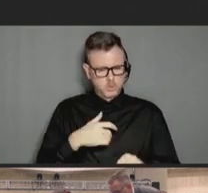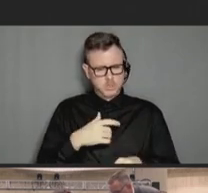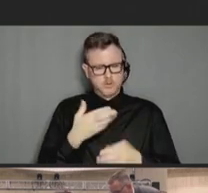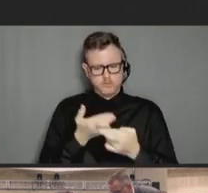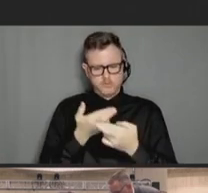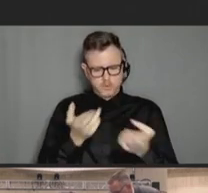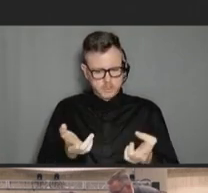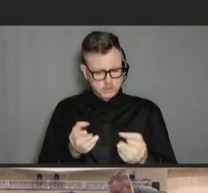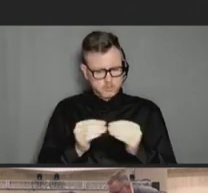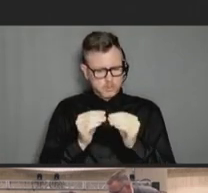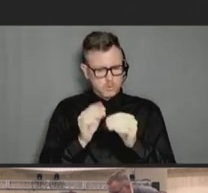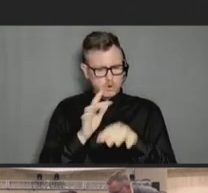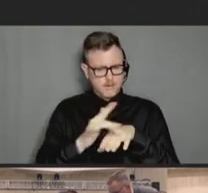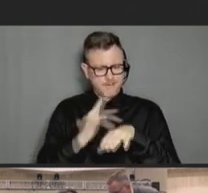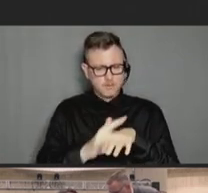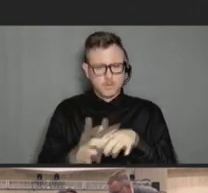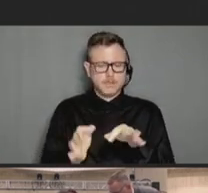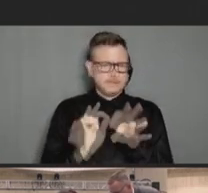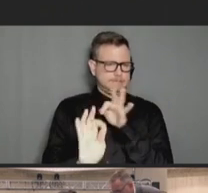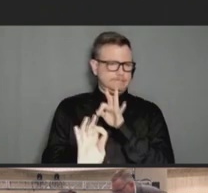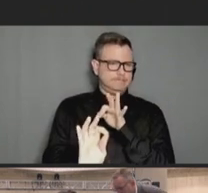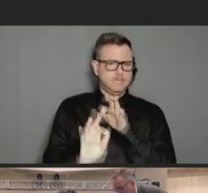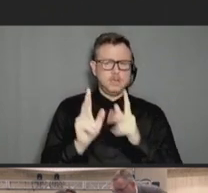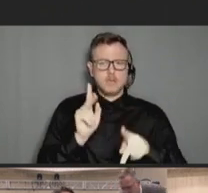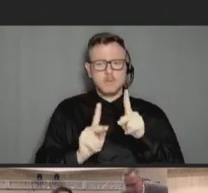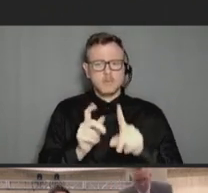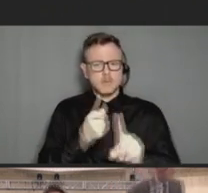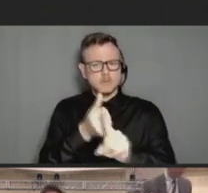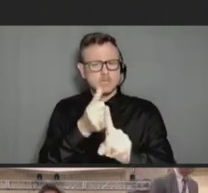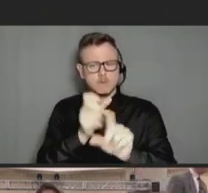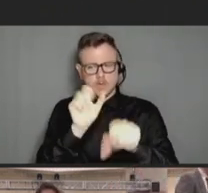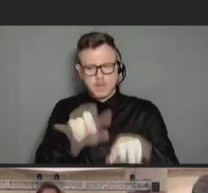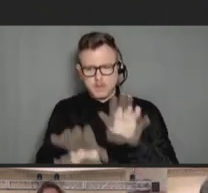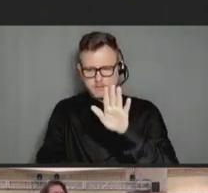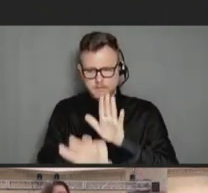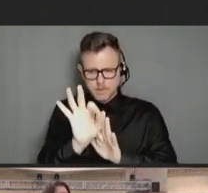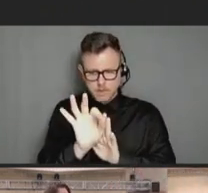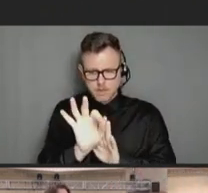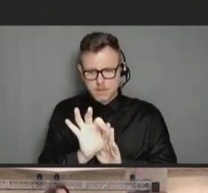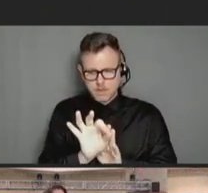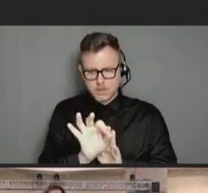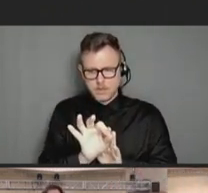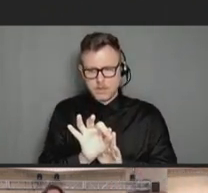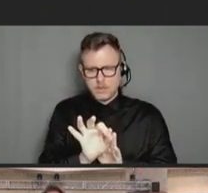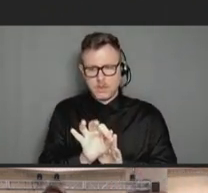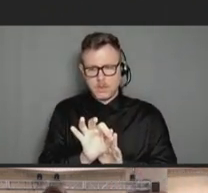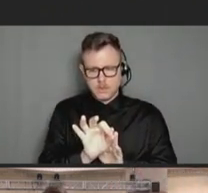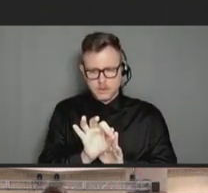available easily where folks can find them quickly to deal with, you know, some of this